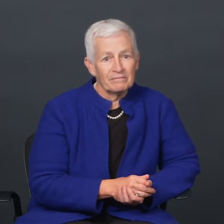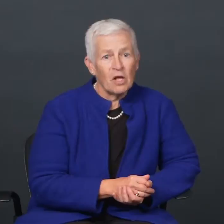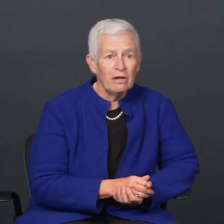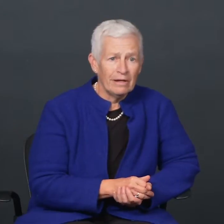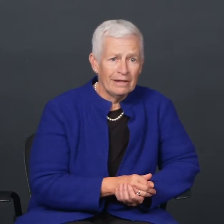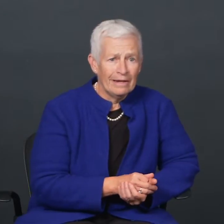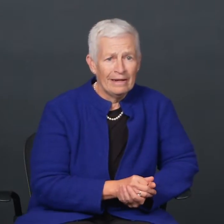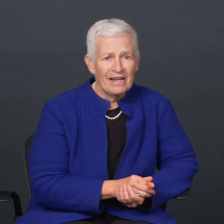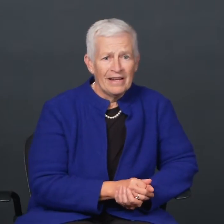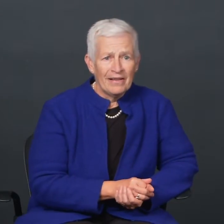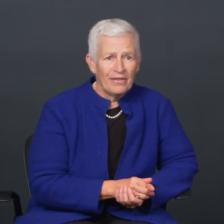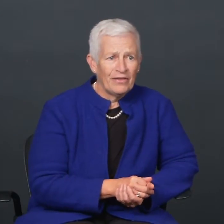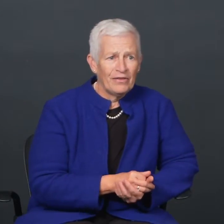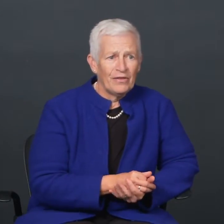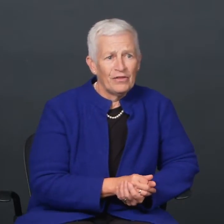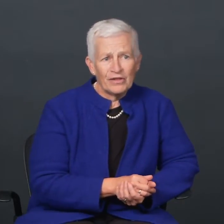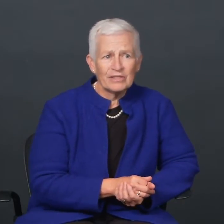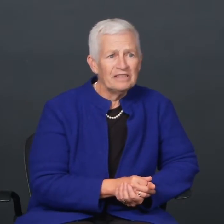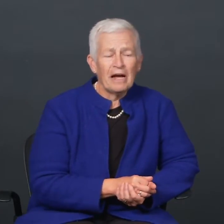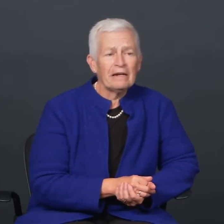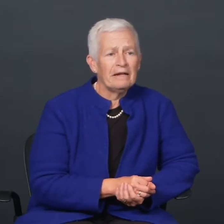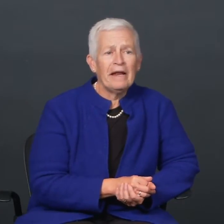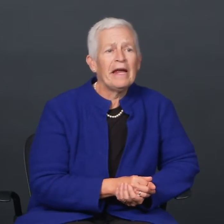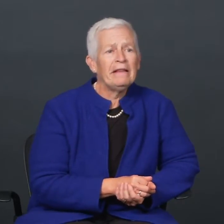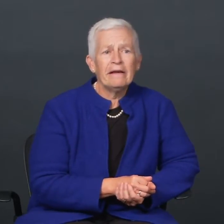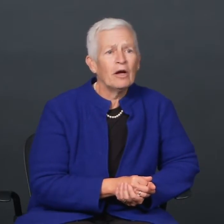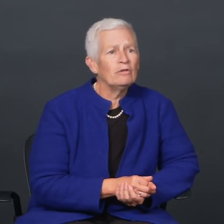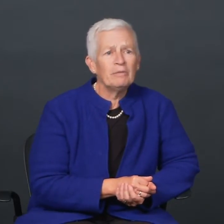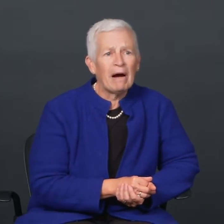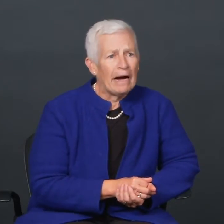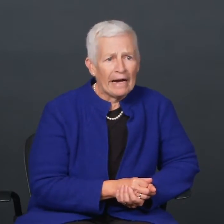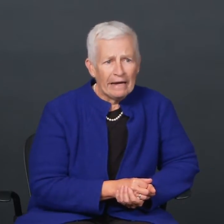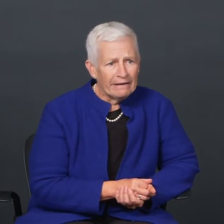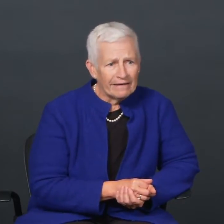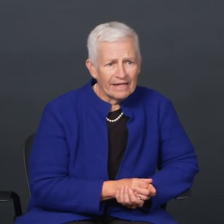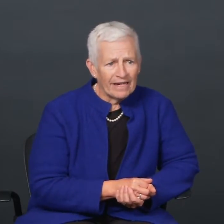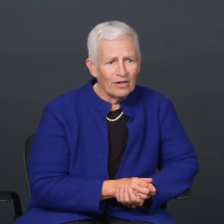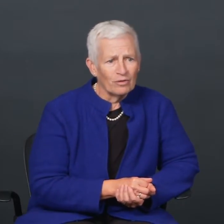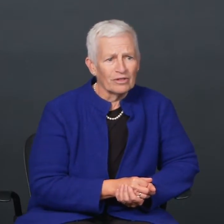Dr. Selfe: There is not a day that goes by that I don't